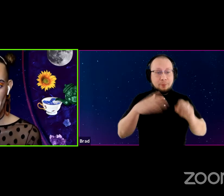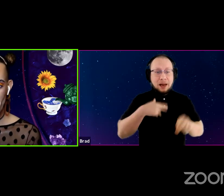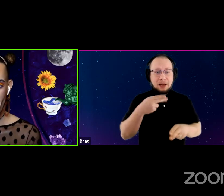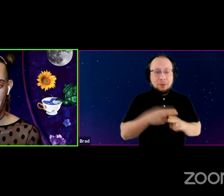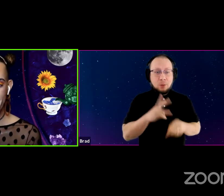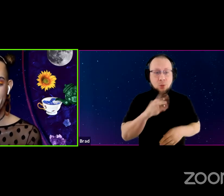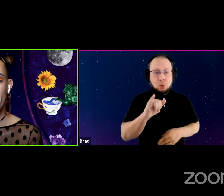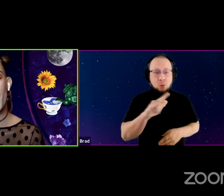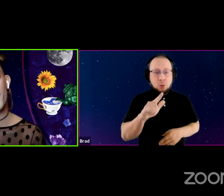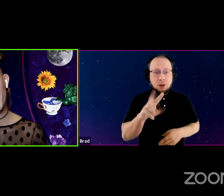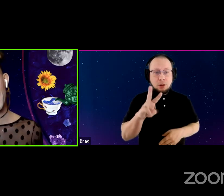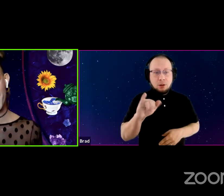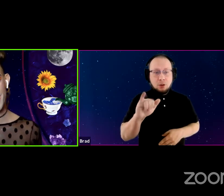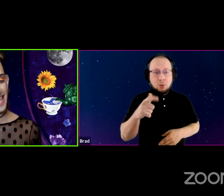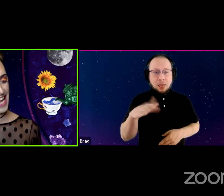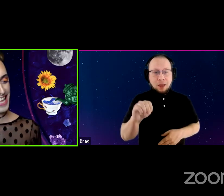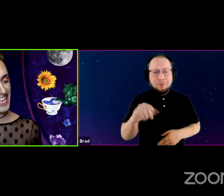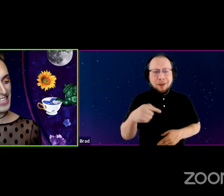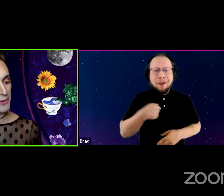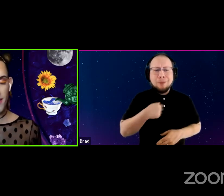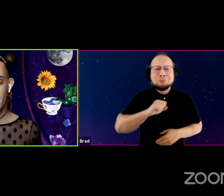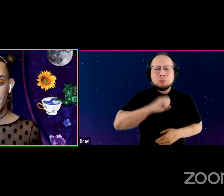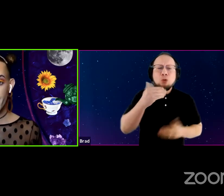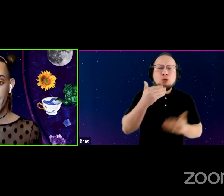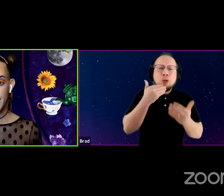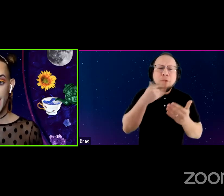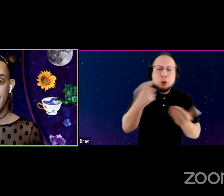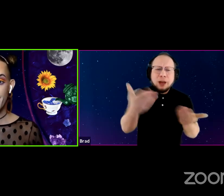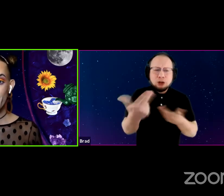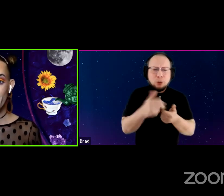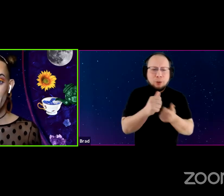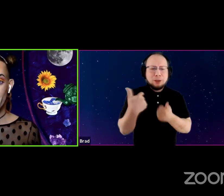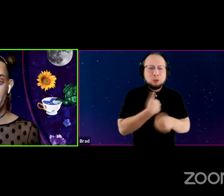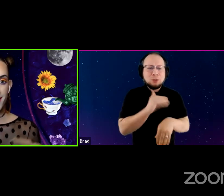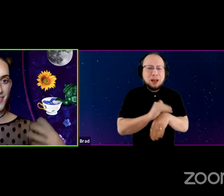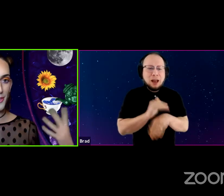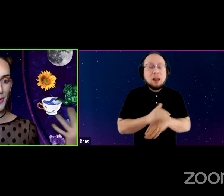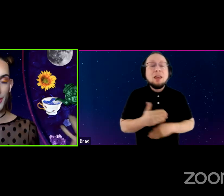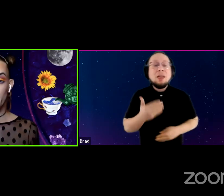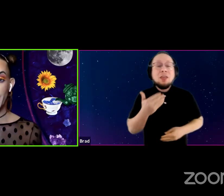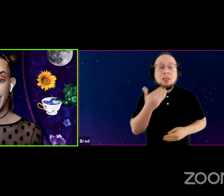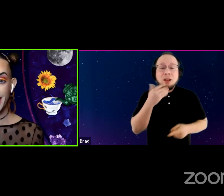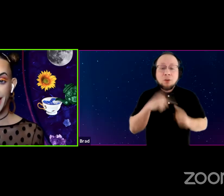I am so grateful that you are here. Thank you to those of us who are joining